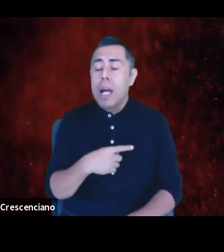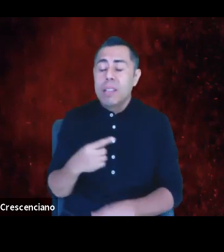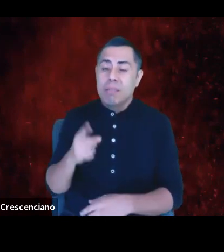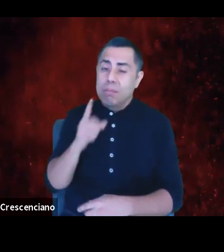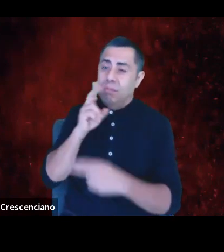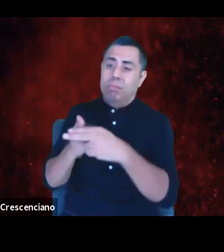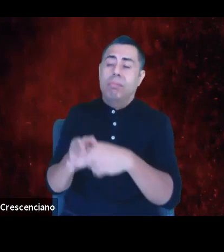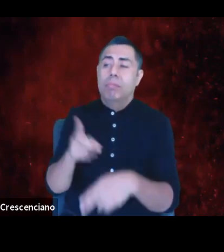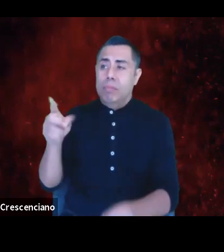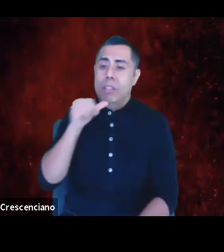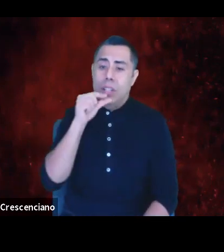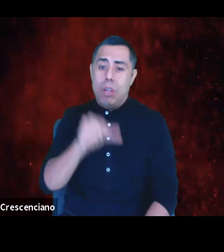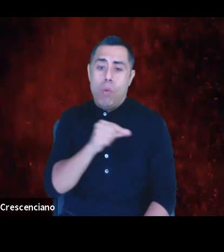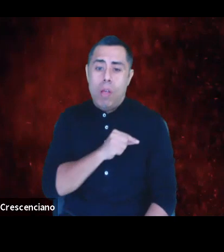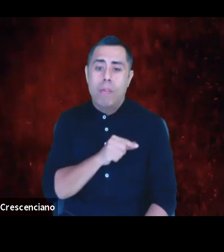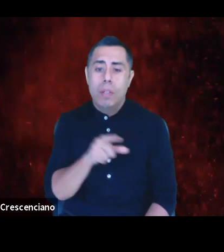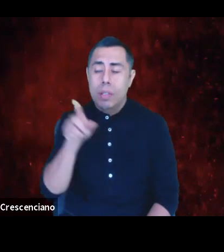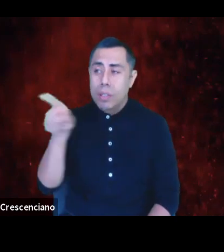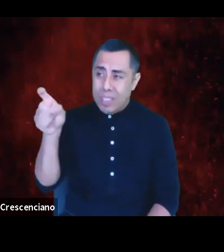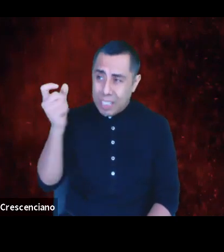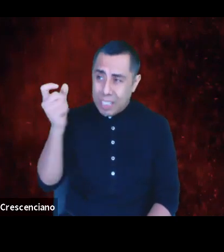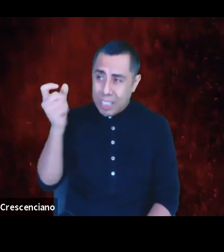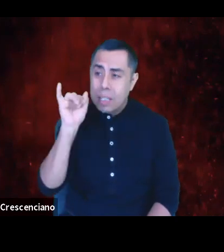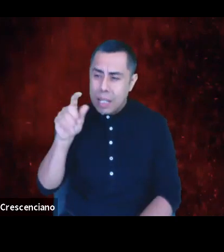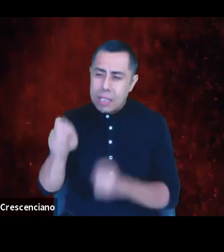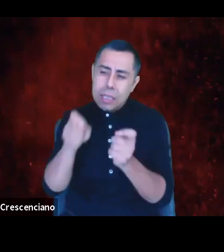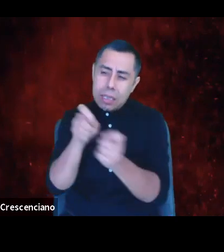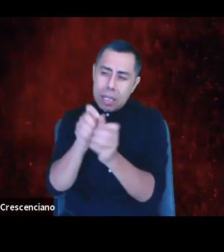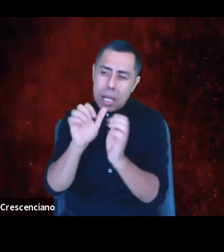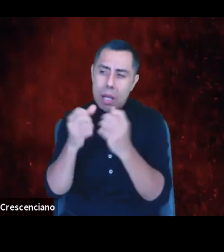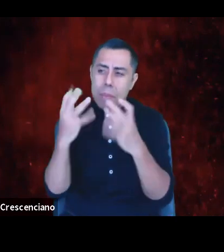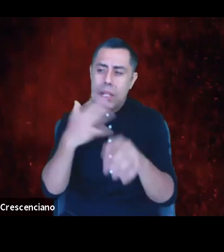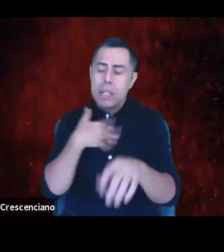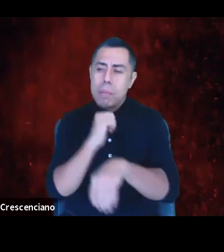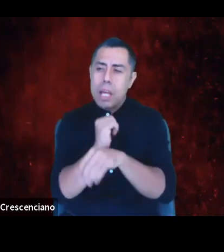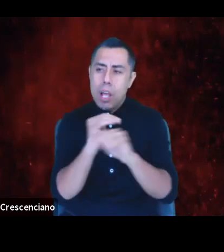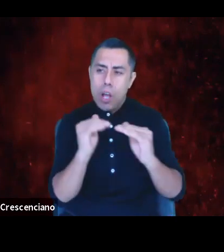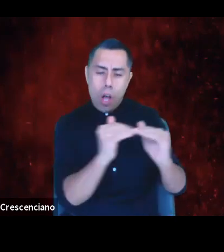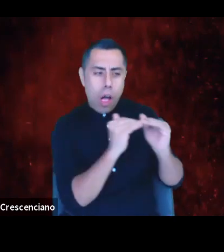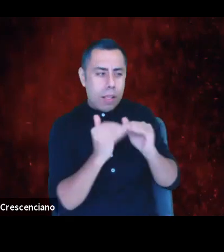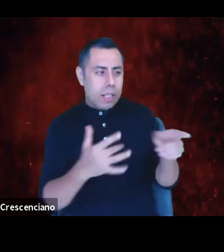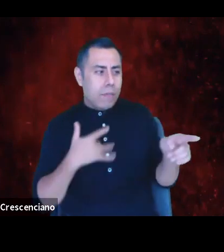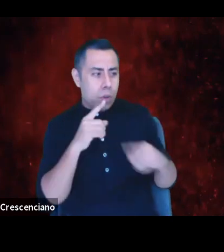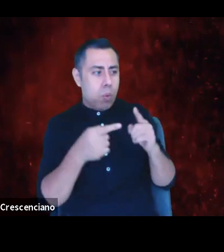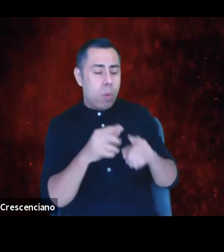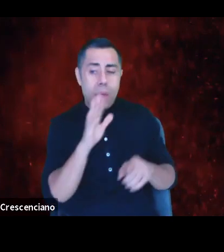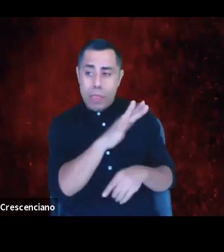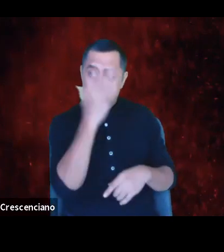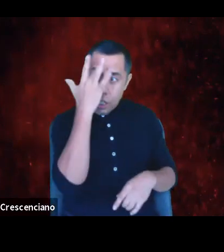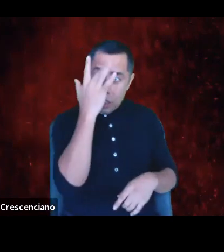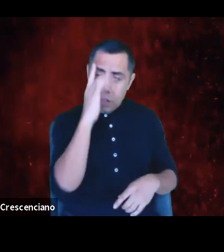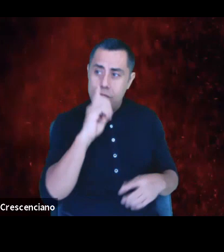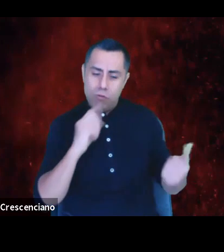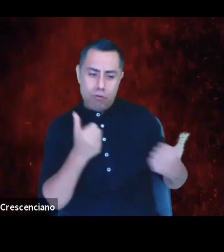they need to know that that is exactly how many of my colleagues feel when their intelligence is challenged in board meetings, when our audience members